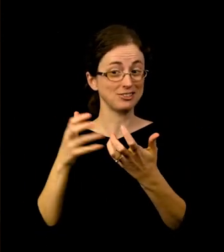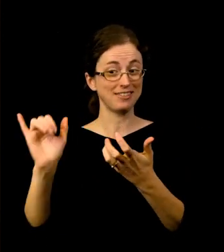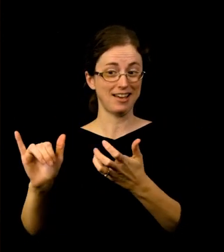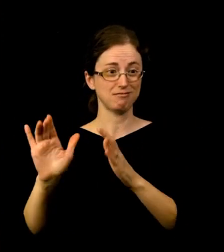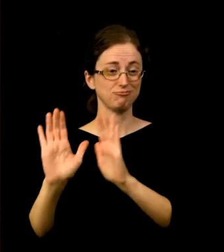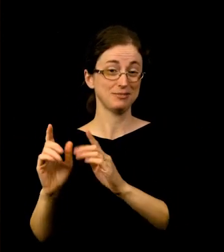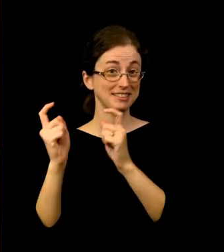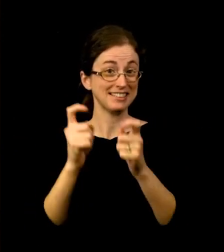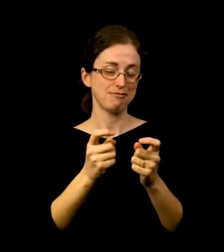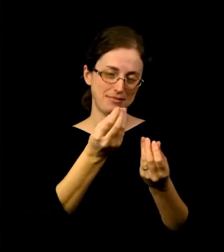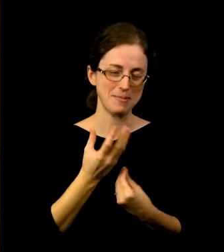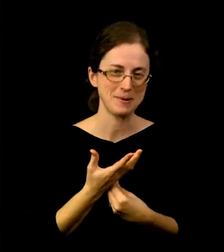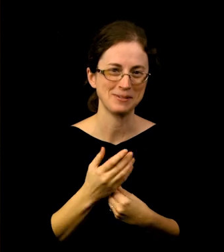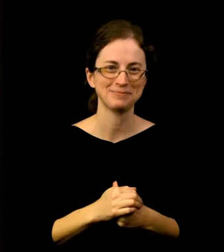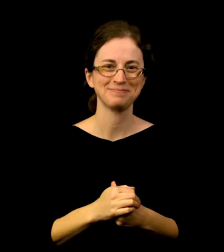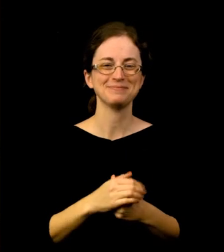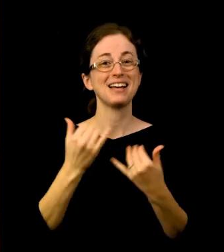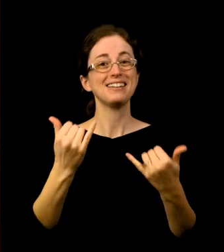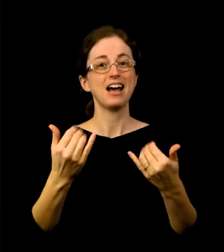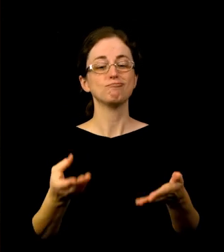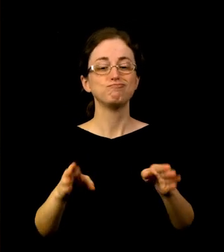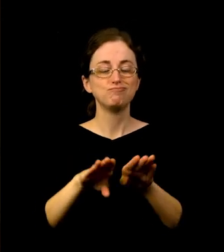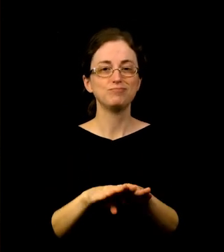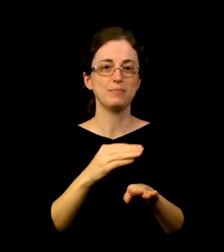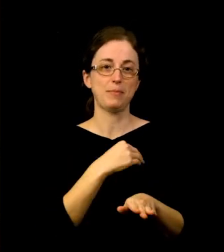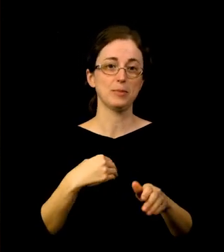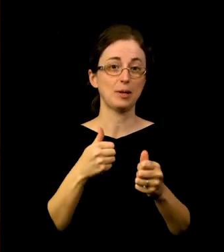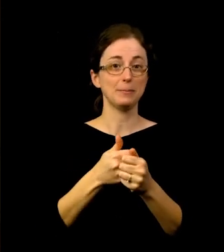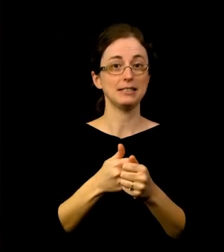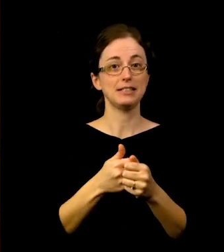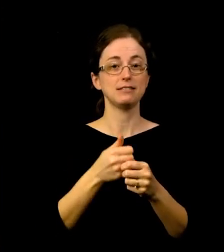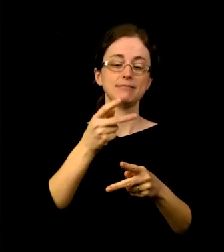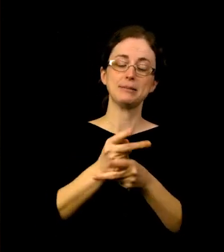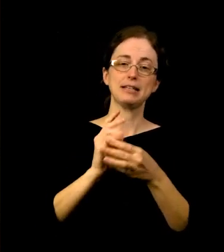And now, to close out this Members Update — Keeping Connected, Brian will conclude.